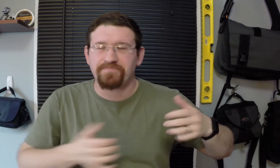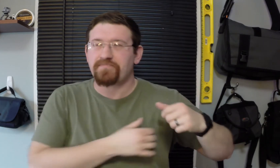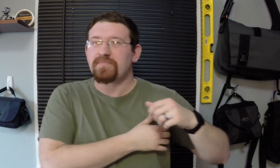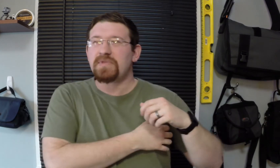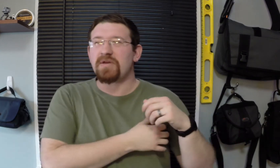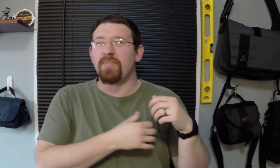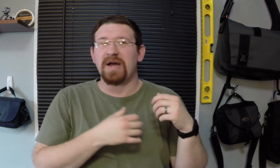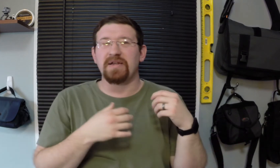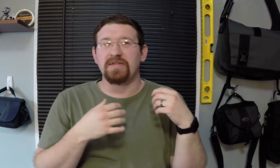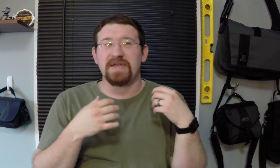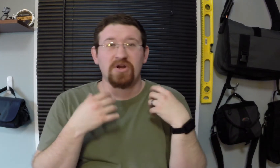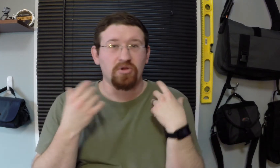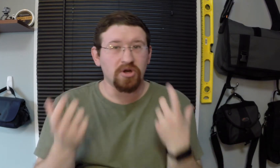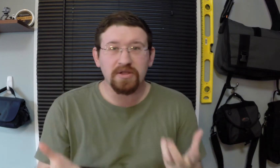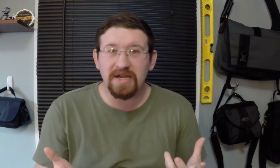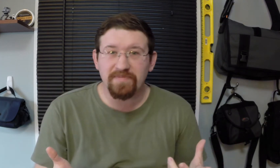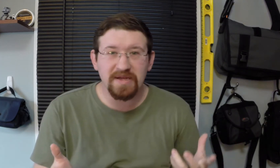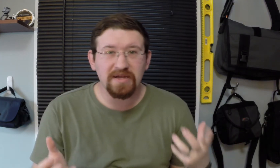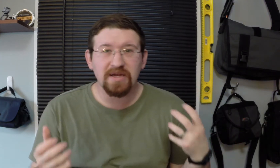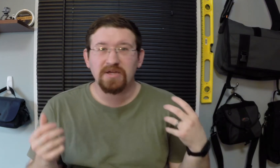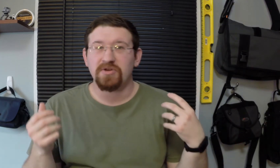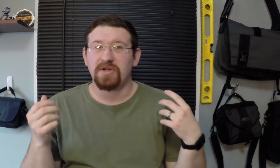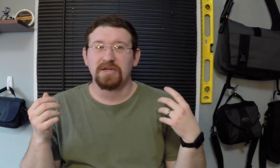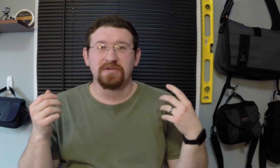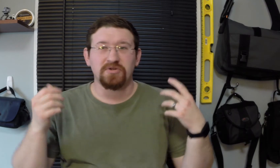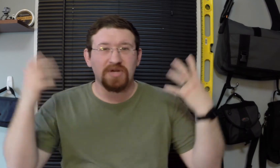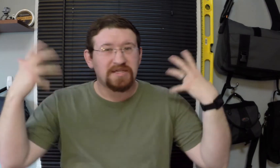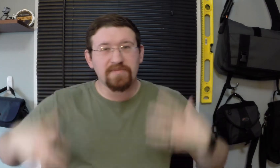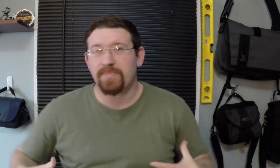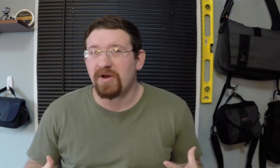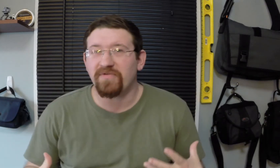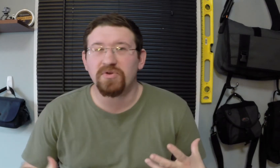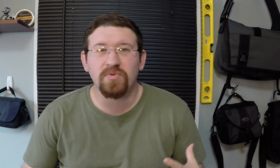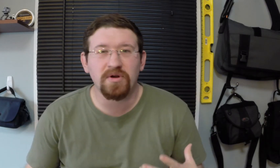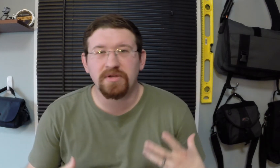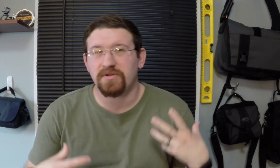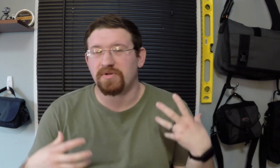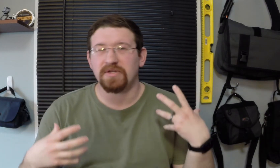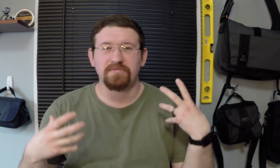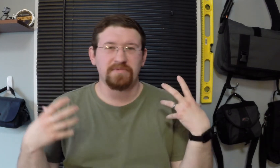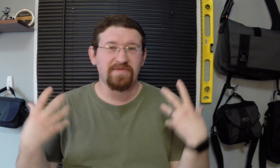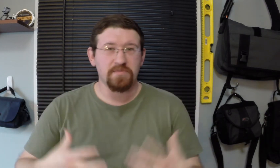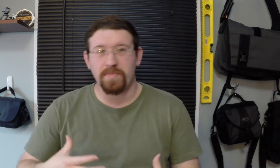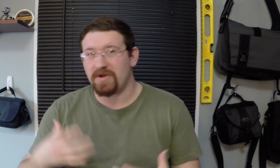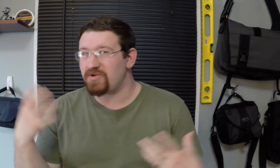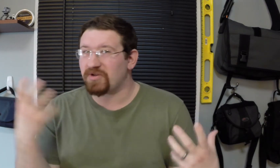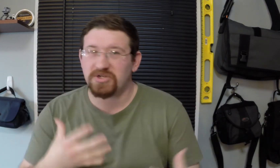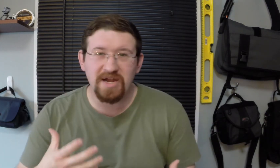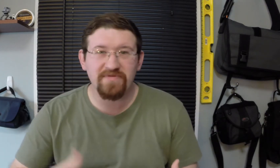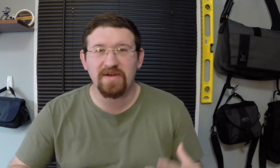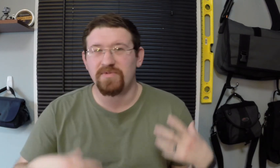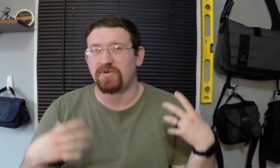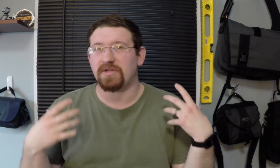but they don't look like me, you can dress them up however you want, you can give them a beard, you can shave them,